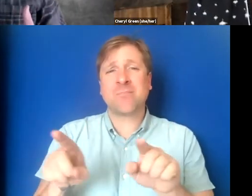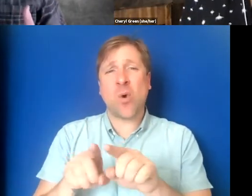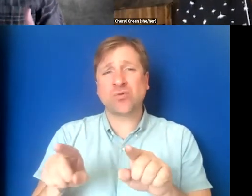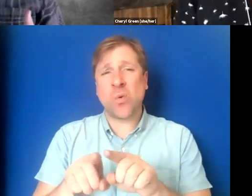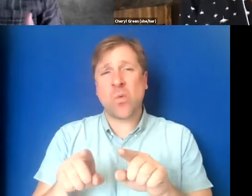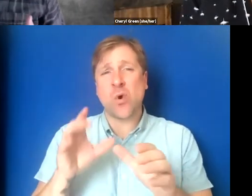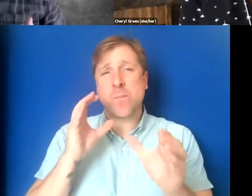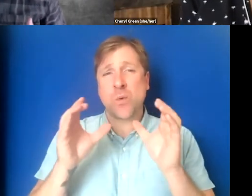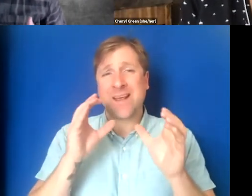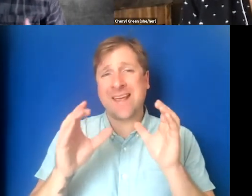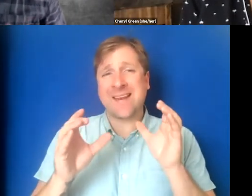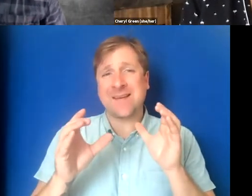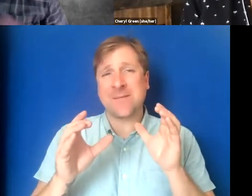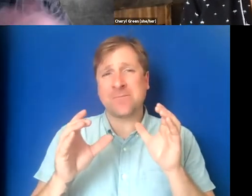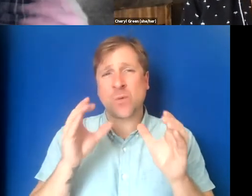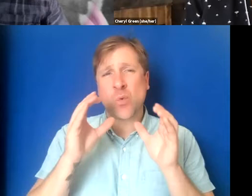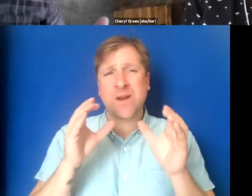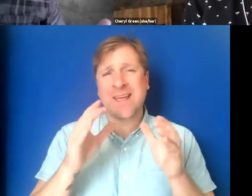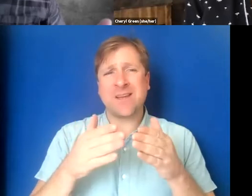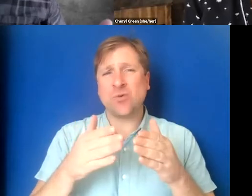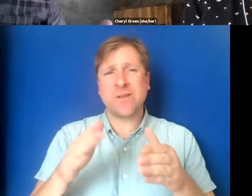communicating to the whole team